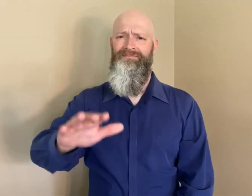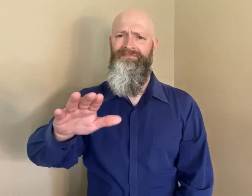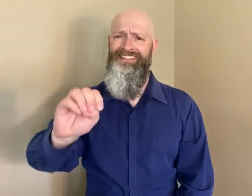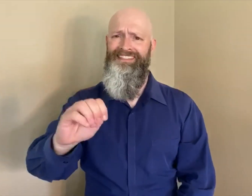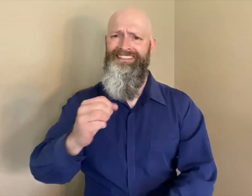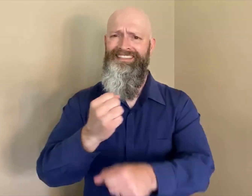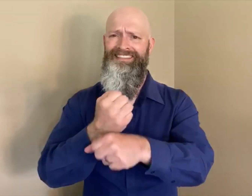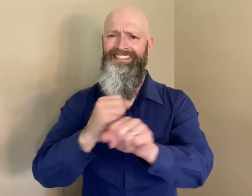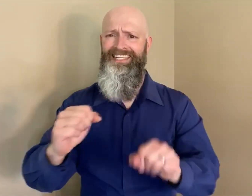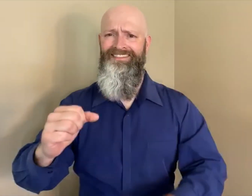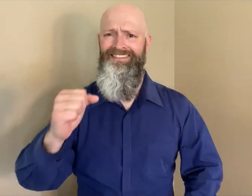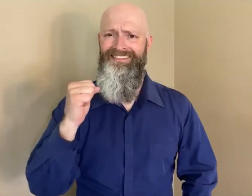Be safe!